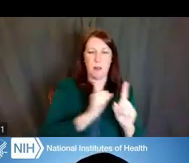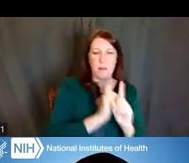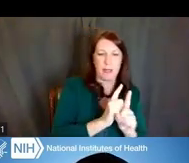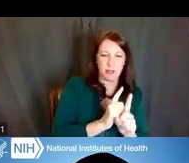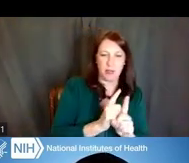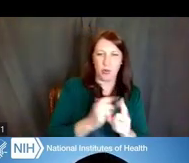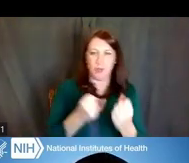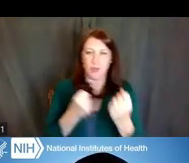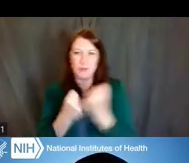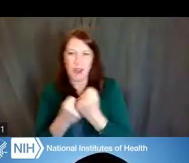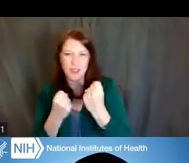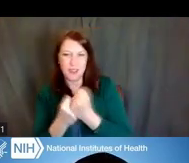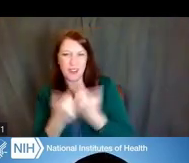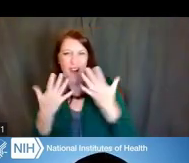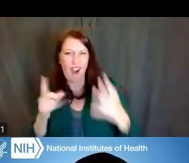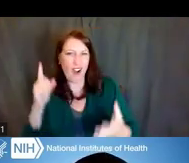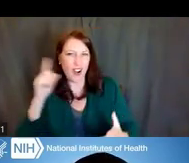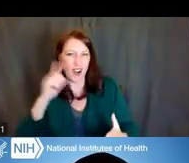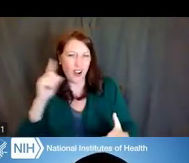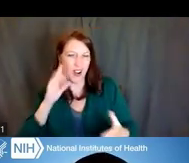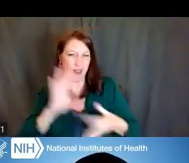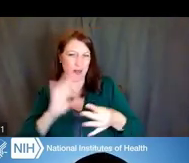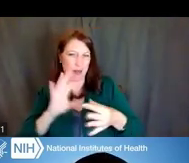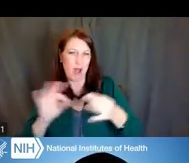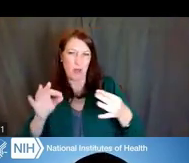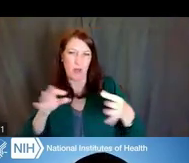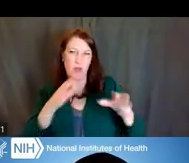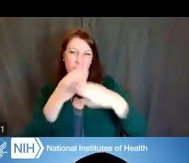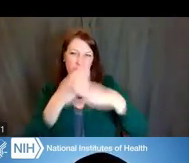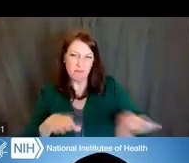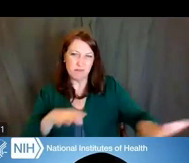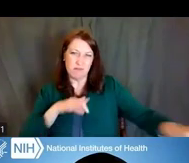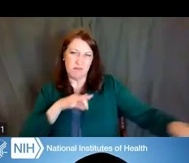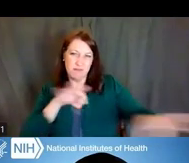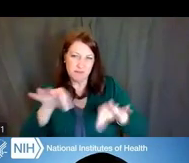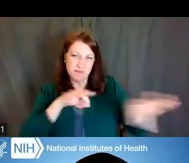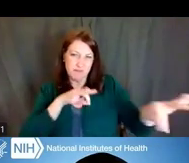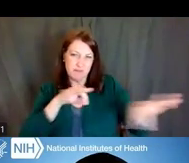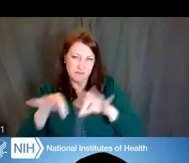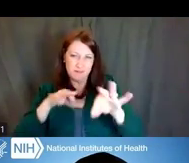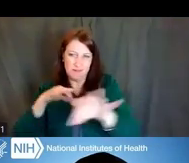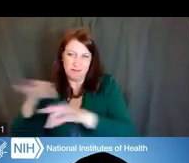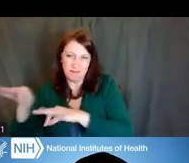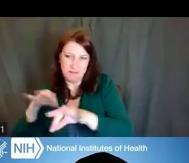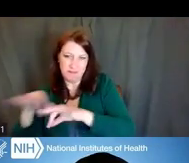which you've heard a lot about already on today, but we're going to break it down even further. And we're going to talk to you